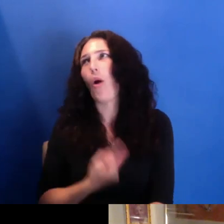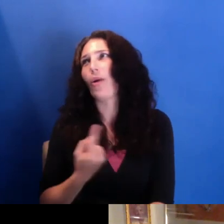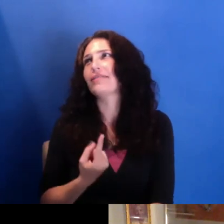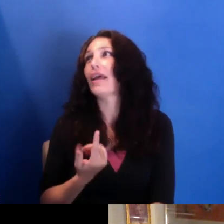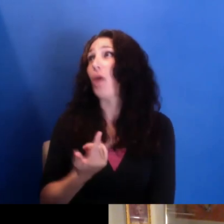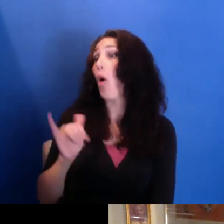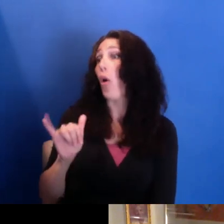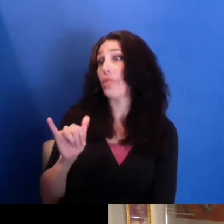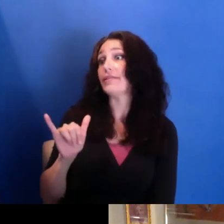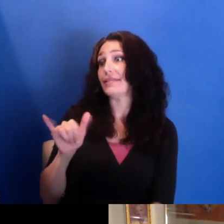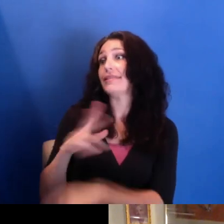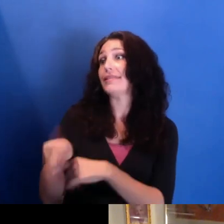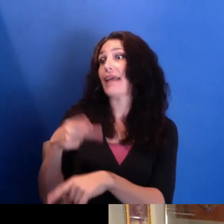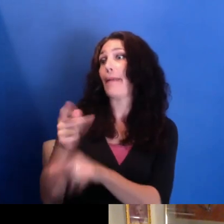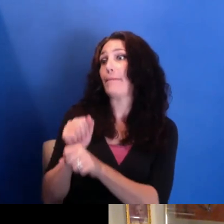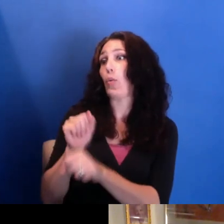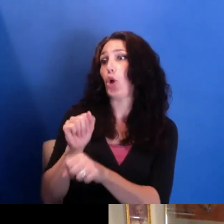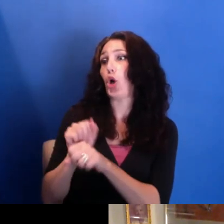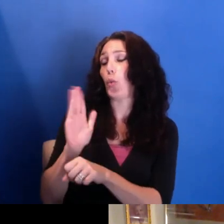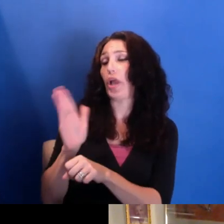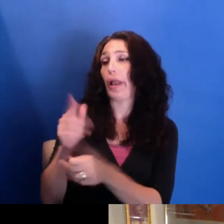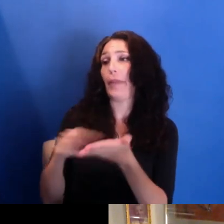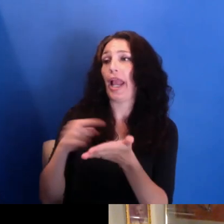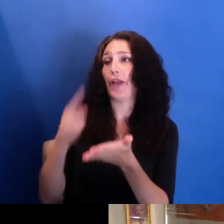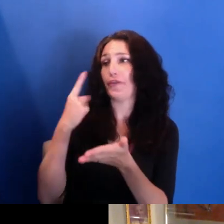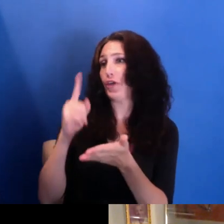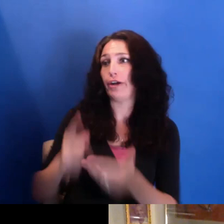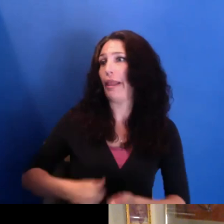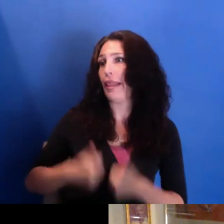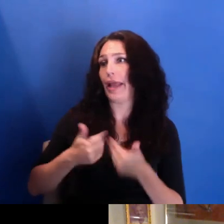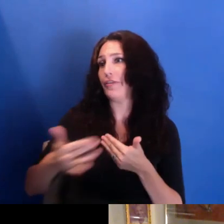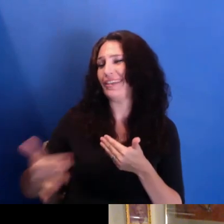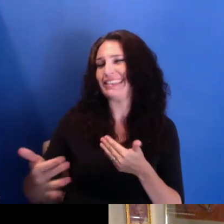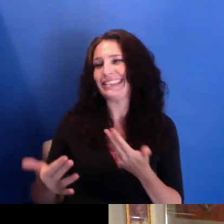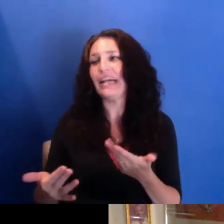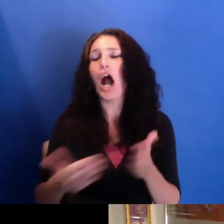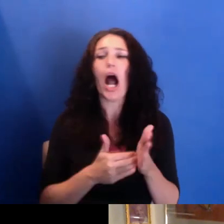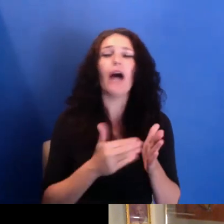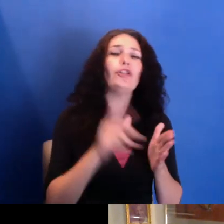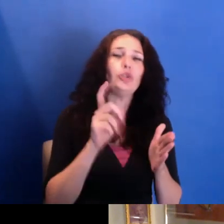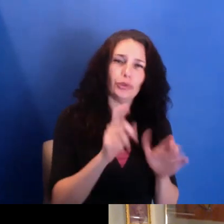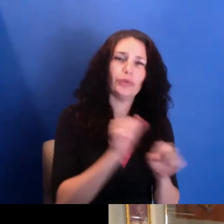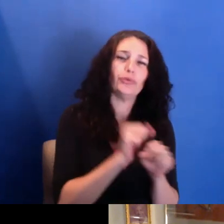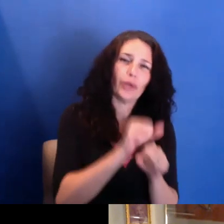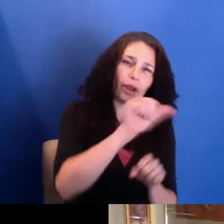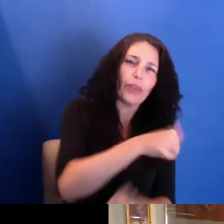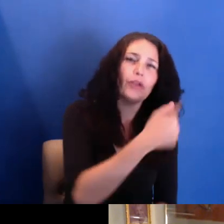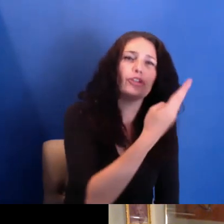I think one may often have to do other things. And personally, I'm OK with it.